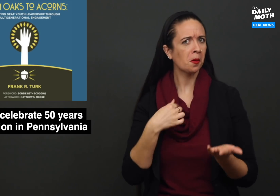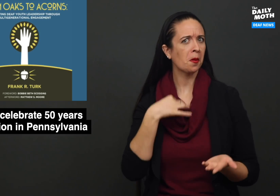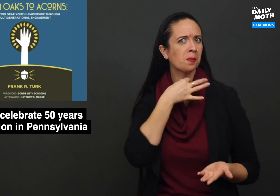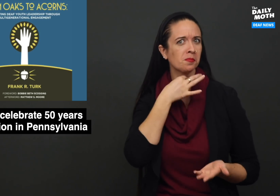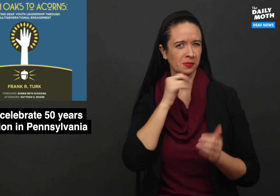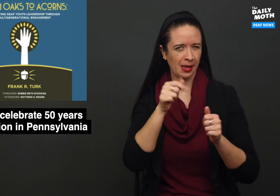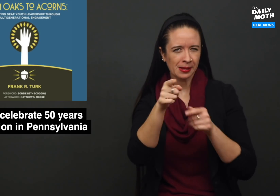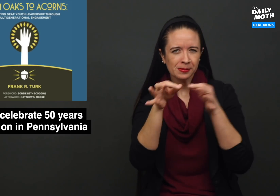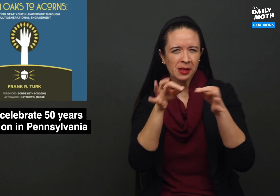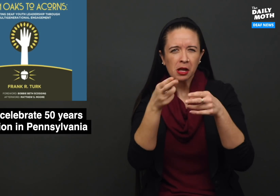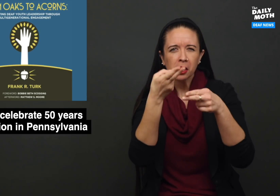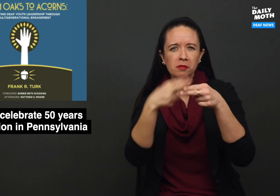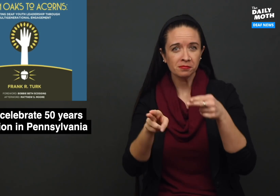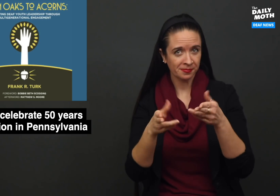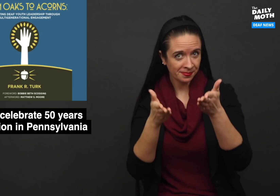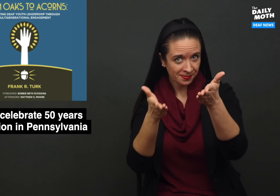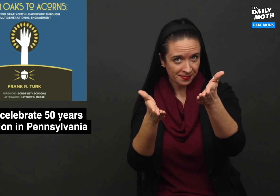can you explain briefly about that?